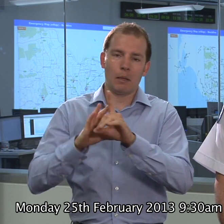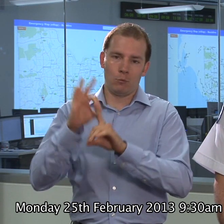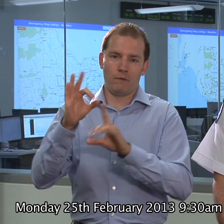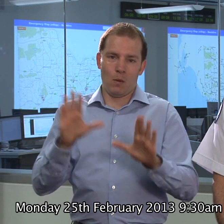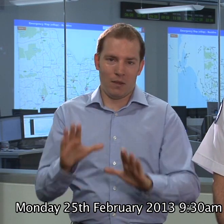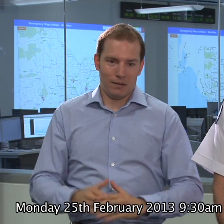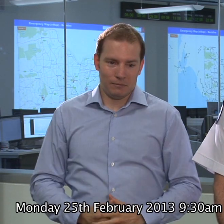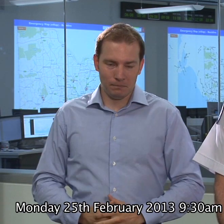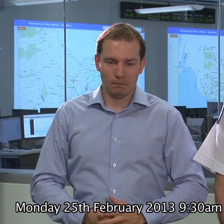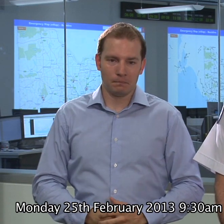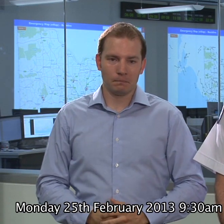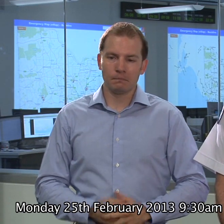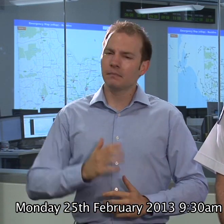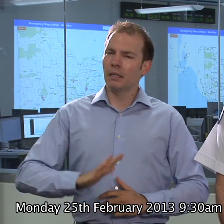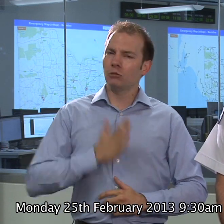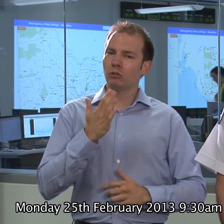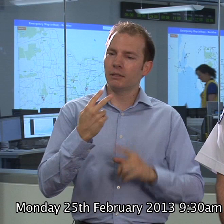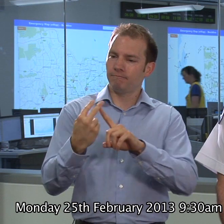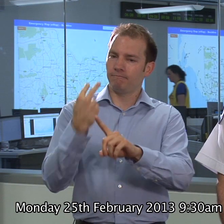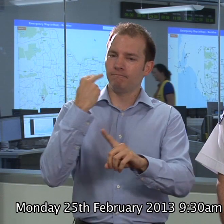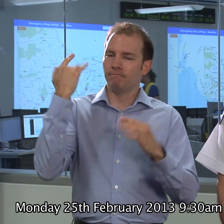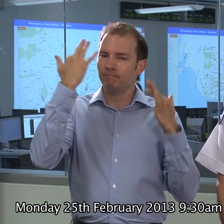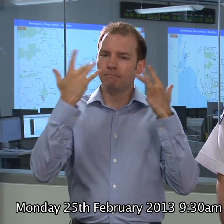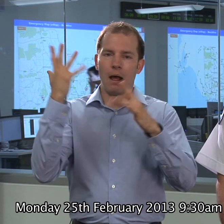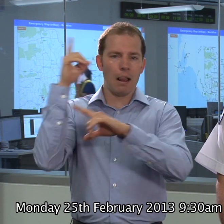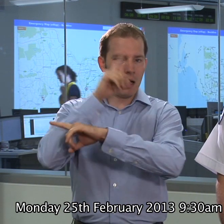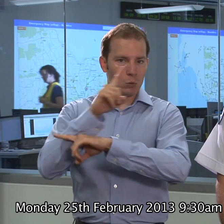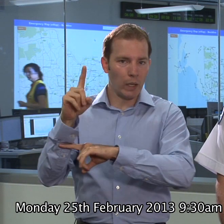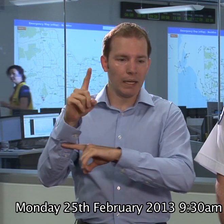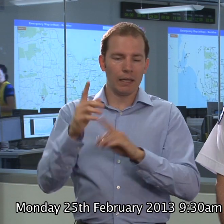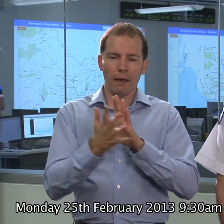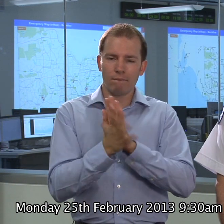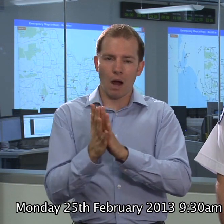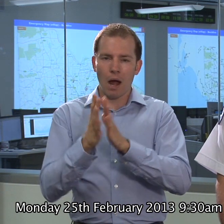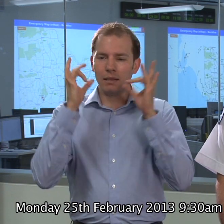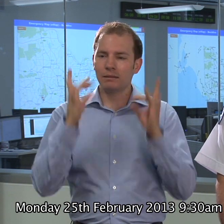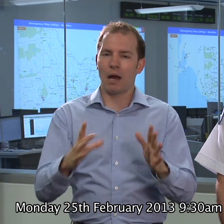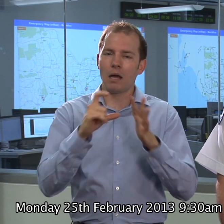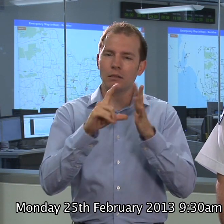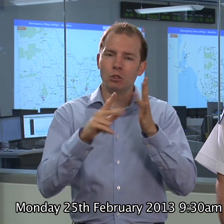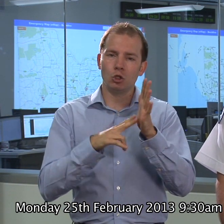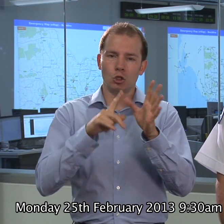The other thing thats interesting to reflect on is the fire last week in Donnybrooke, a